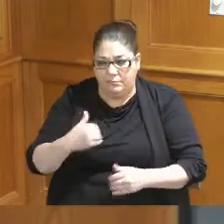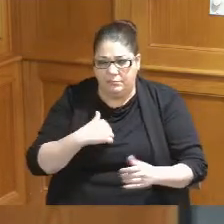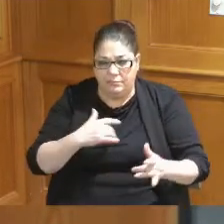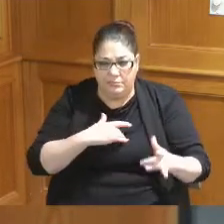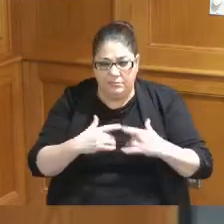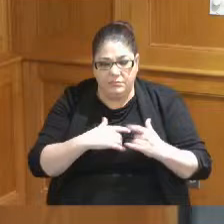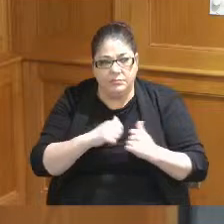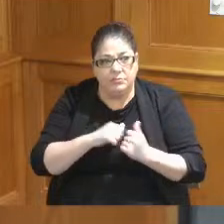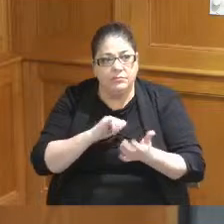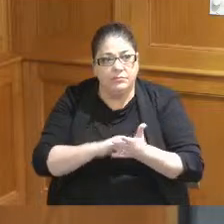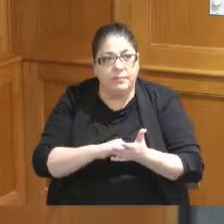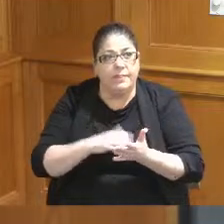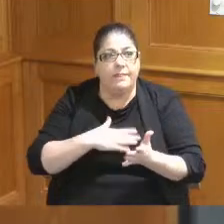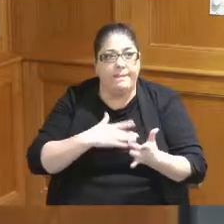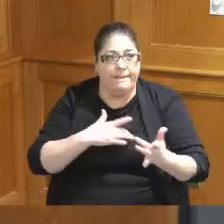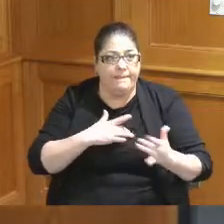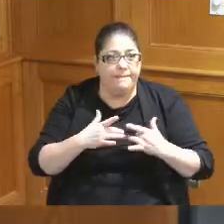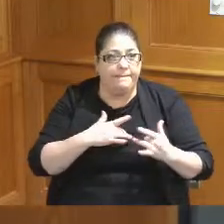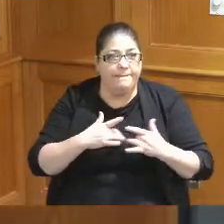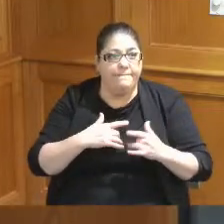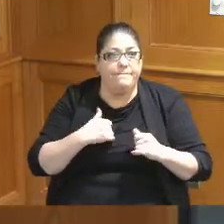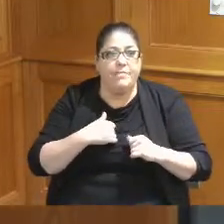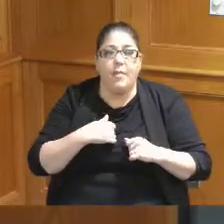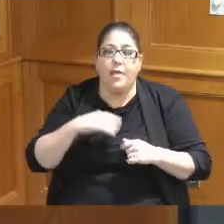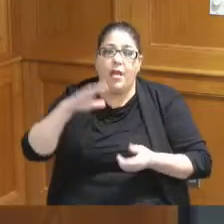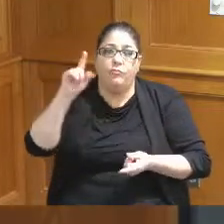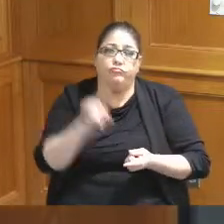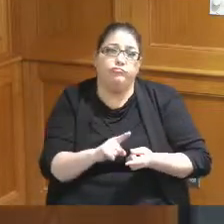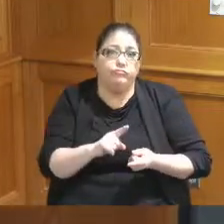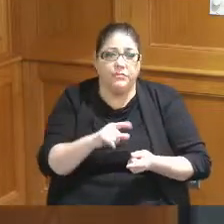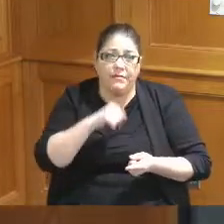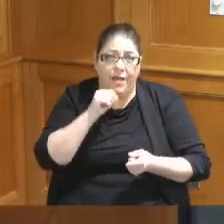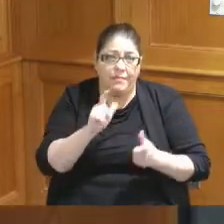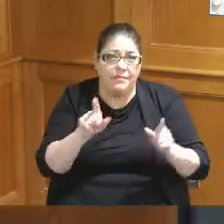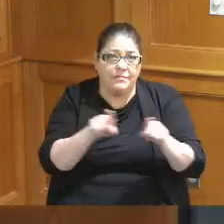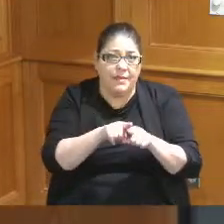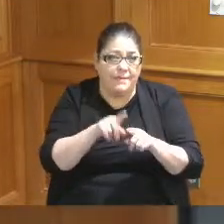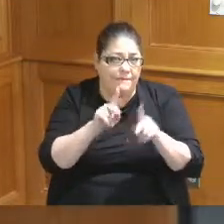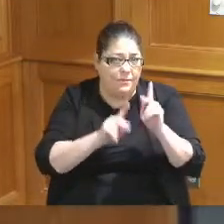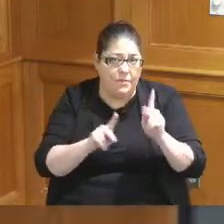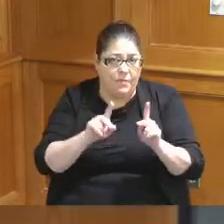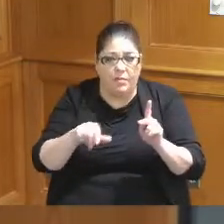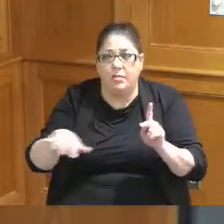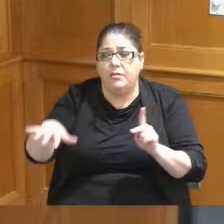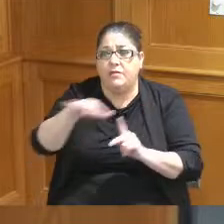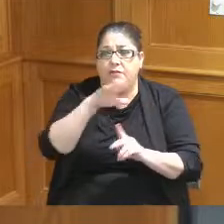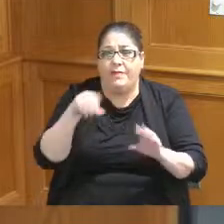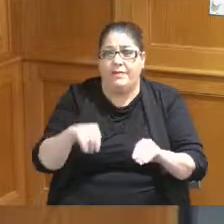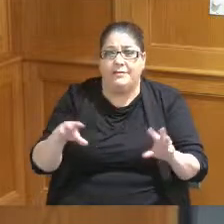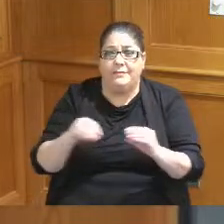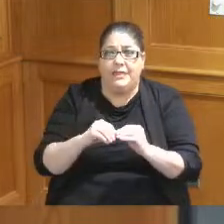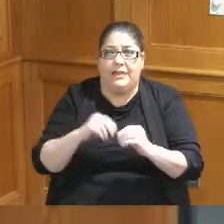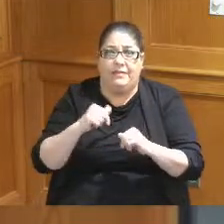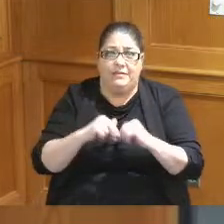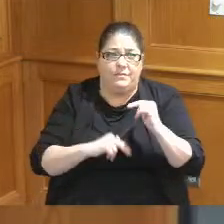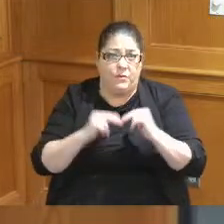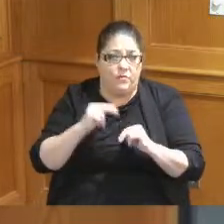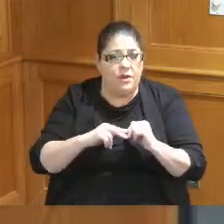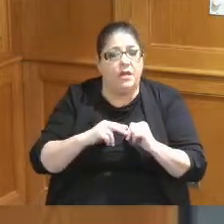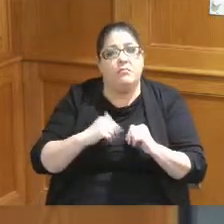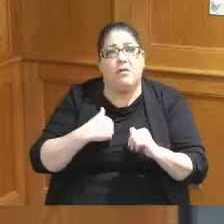with now my concerns might be in the minority in this particular meeting or building but it's not